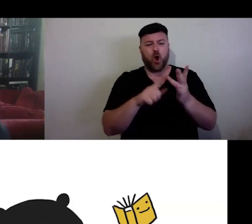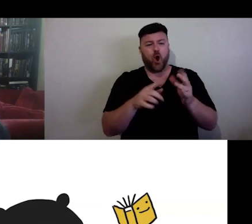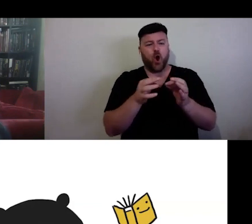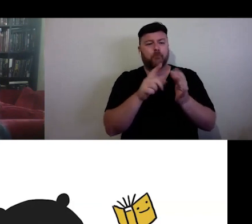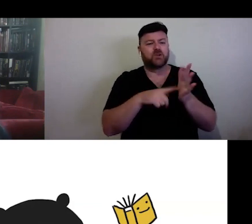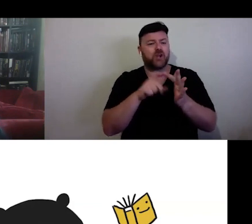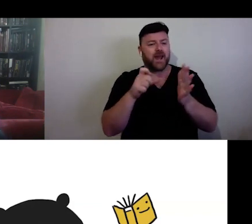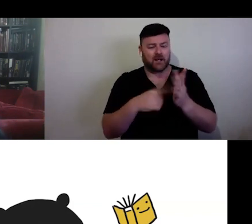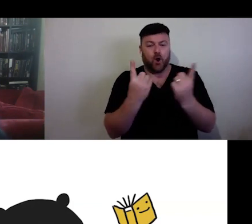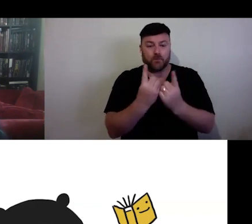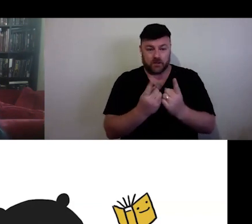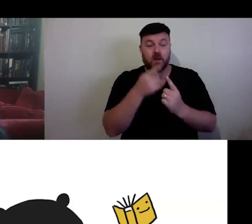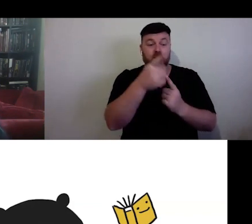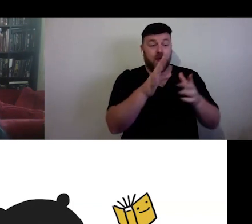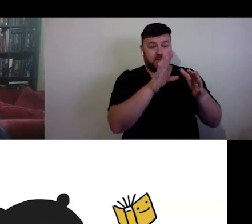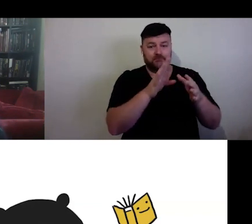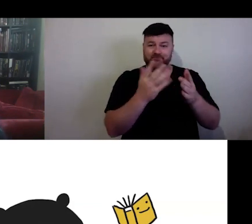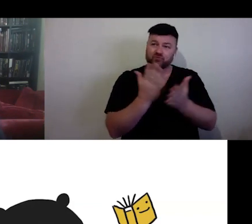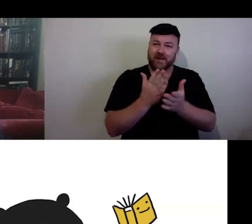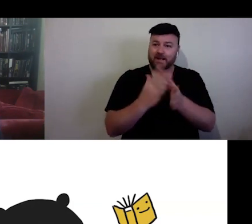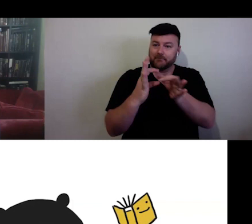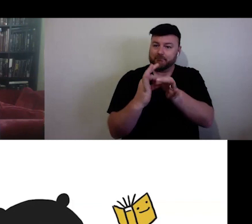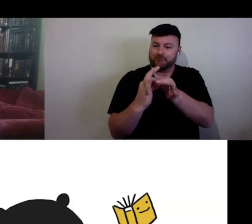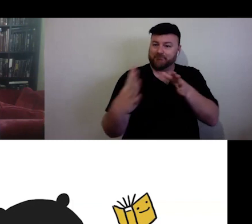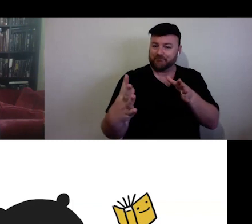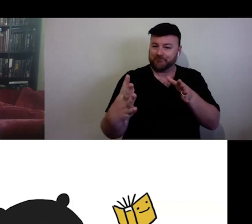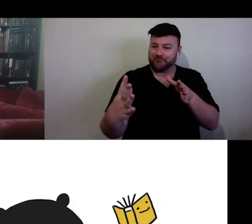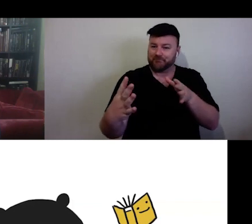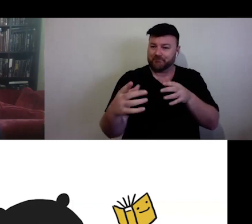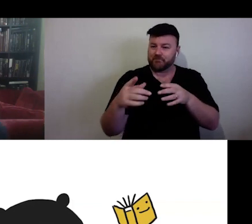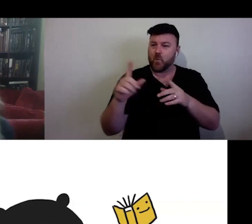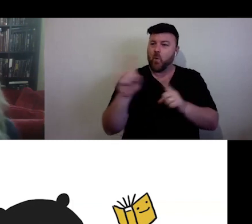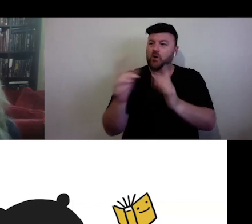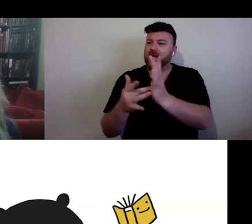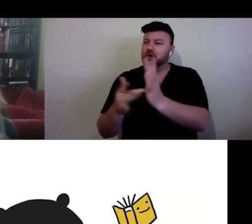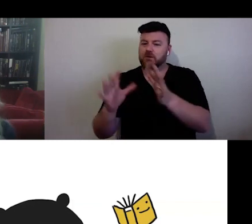associated - disassociated from their context. So, that's why we